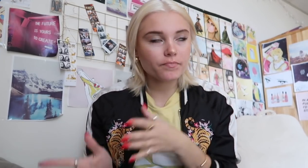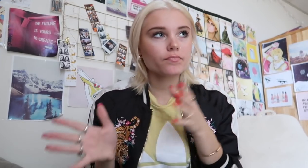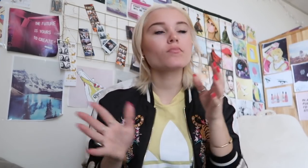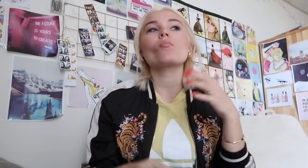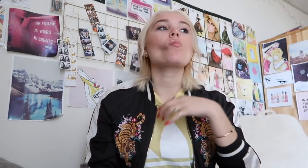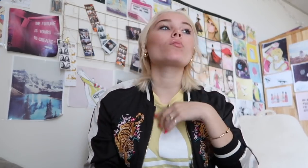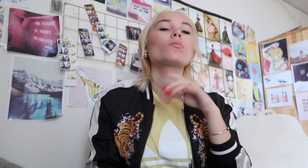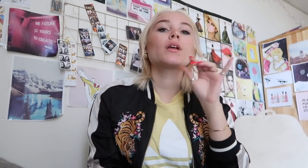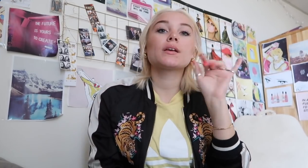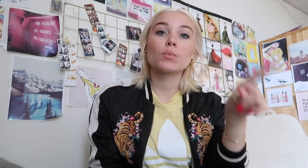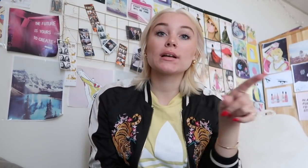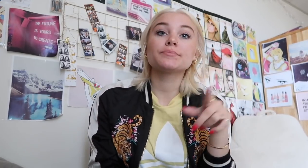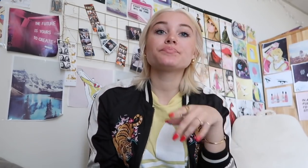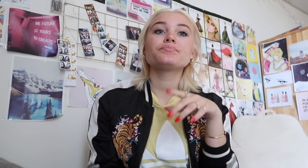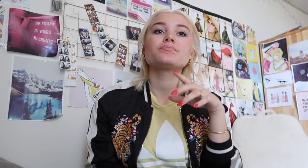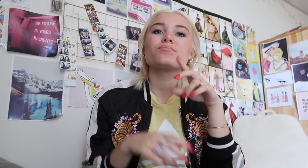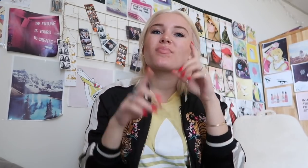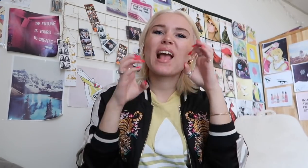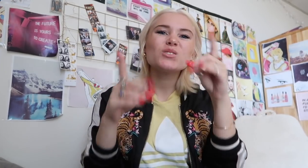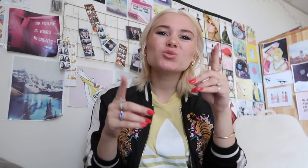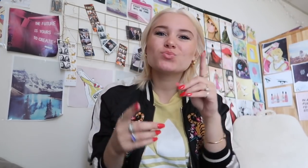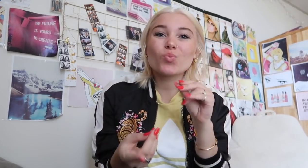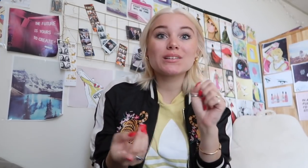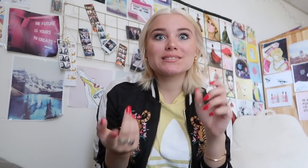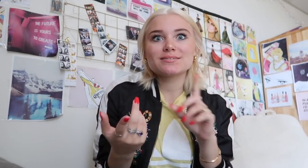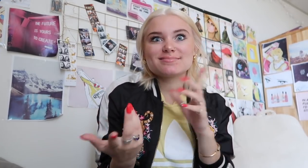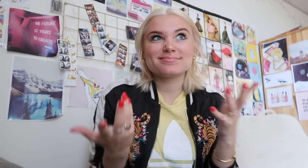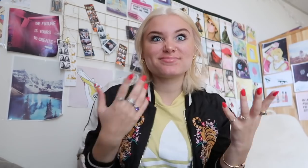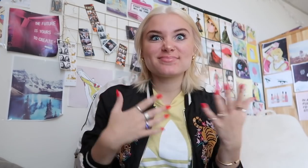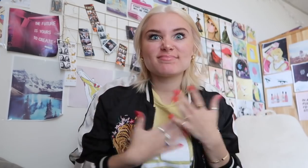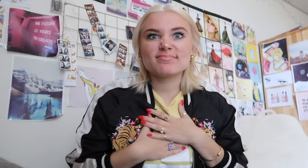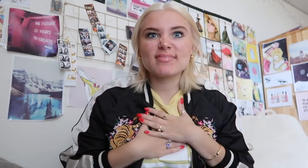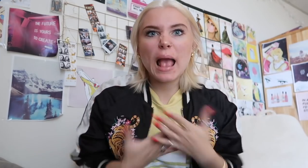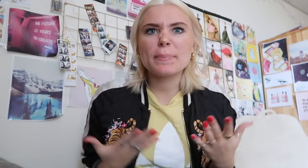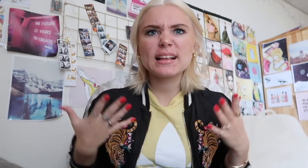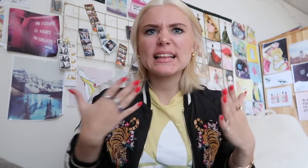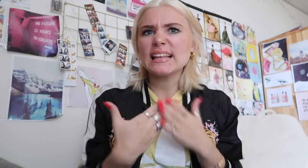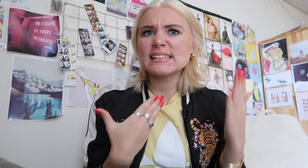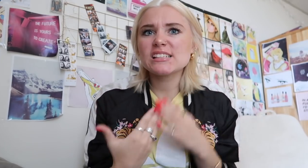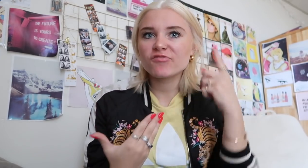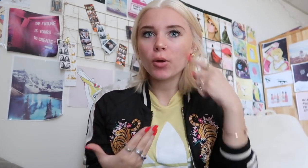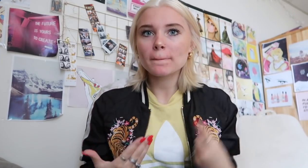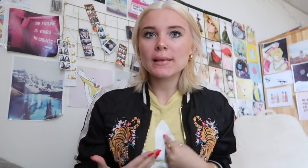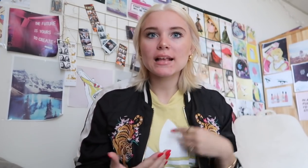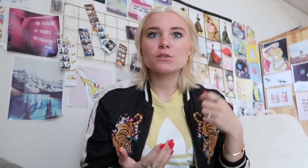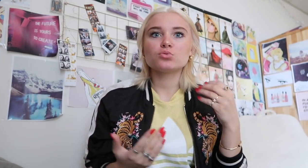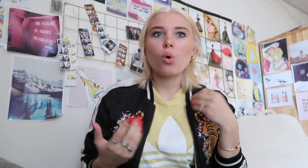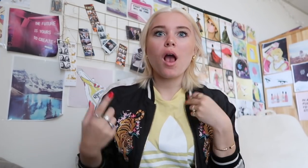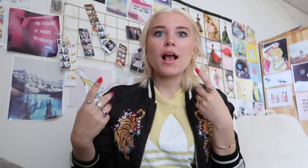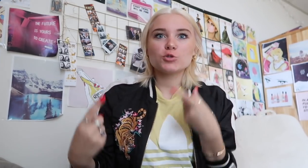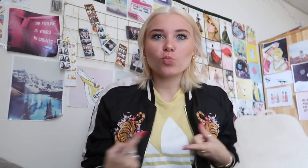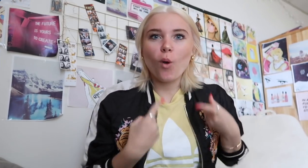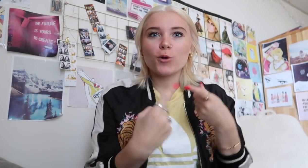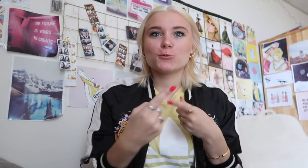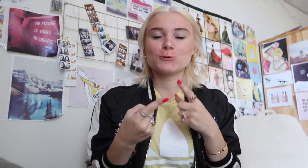yeah other reason why didn't I continue attending to deaf school because of education I don't really like to say this but it was easy for me